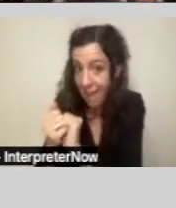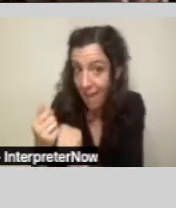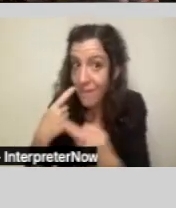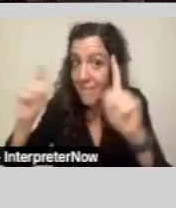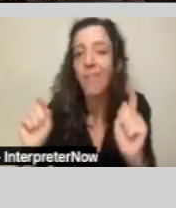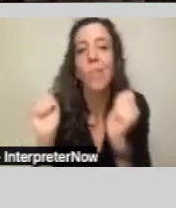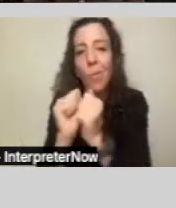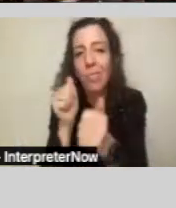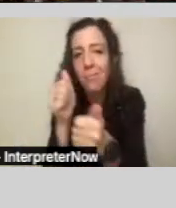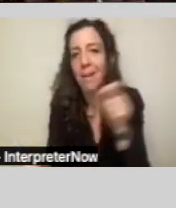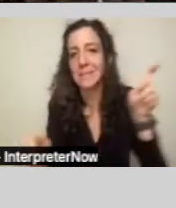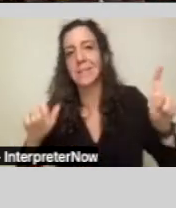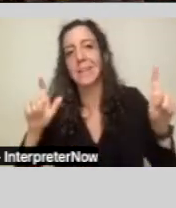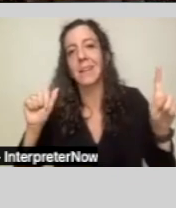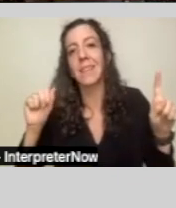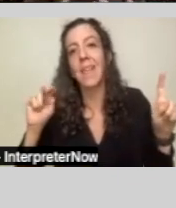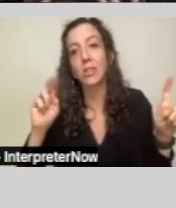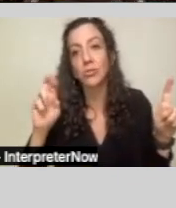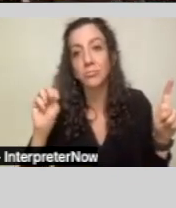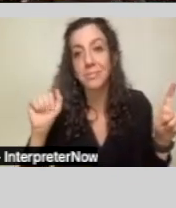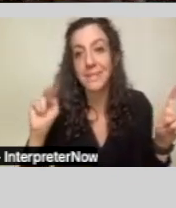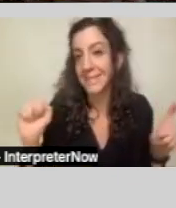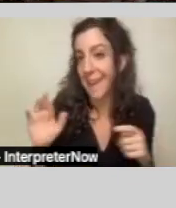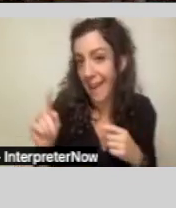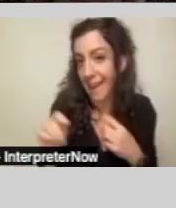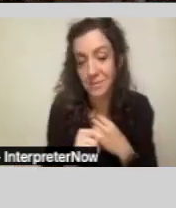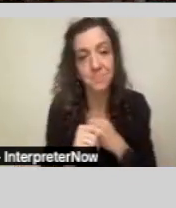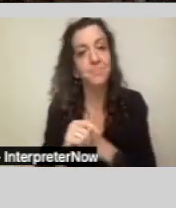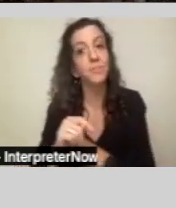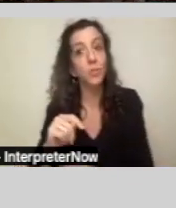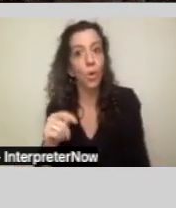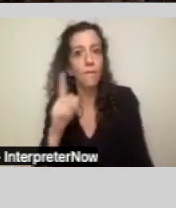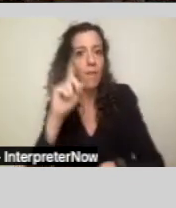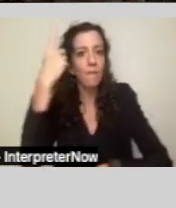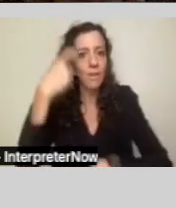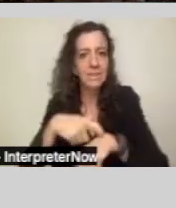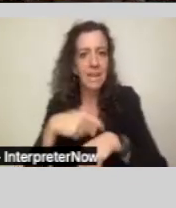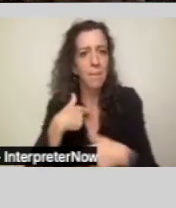So, for the first time, there was this robust statutory scheme where the state accepted